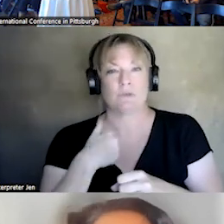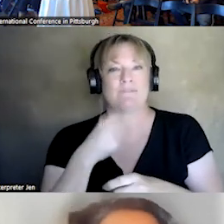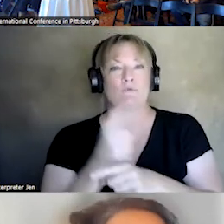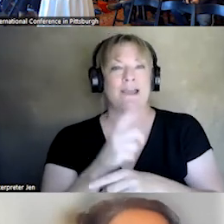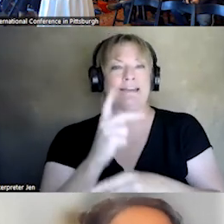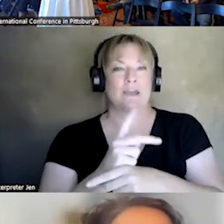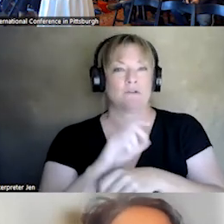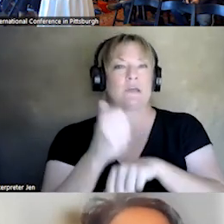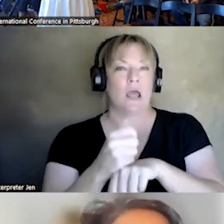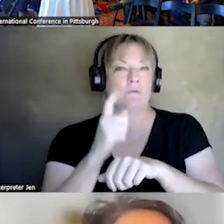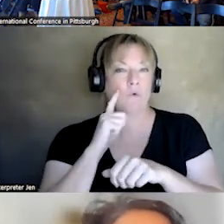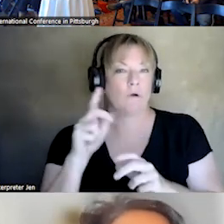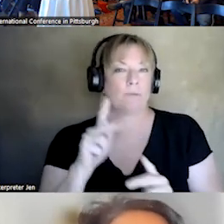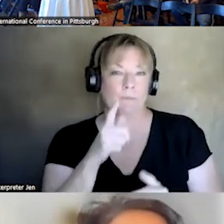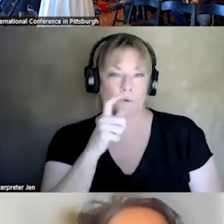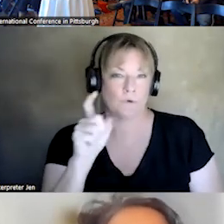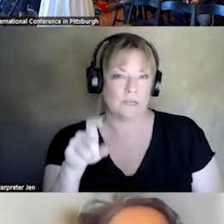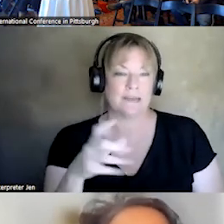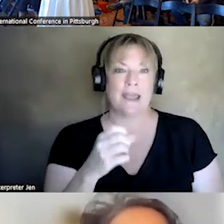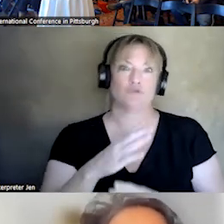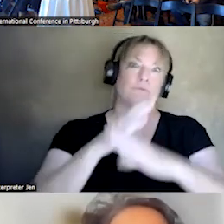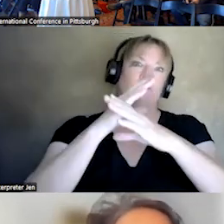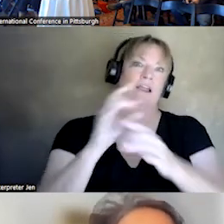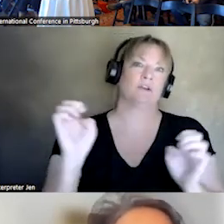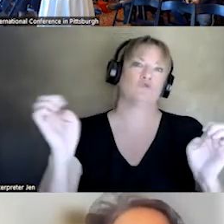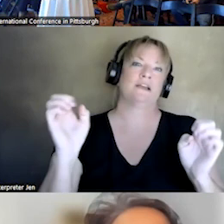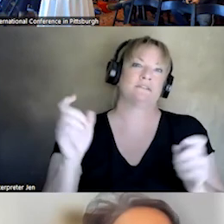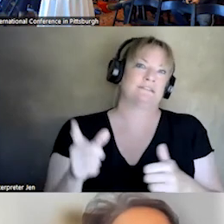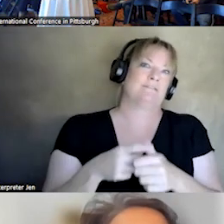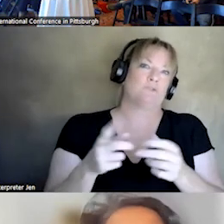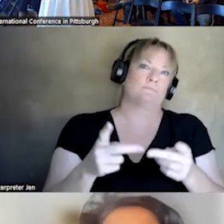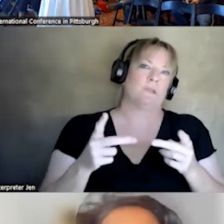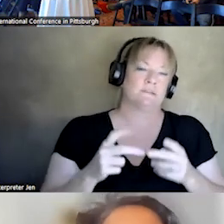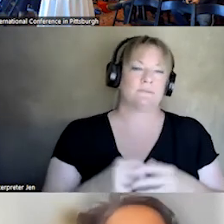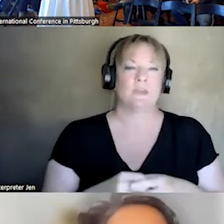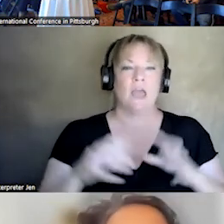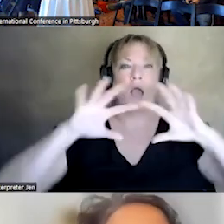ALSO TO PREVENT THE CRISIS IN THE FIRST PLACE. WE HAVE GOT THE UMBRELLA PAPER, WHICH YOU WILL SEE.